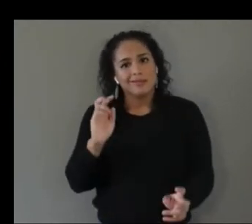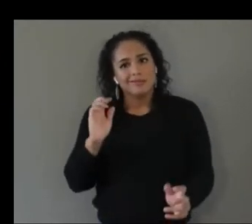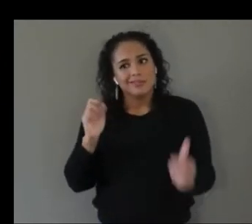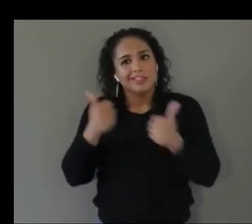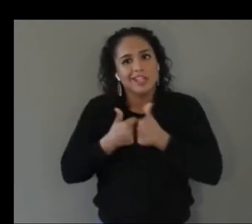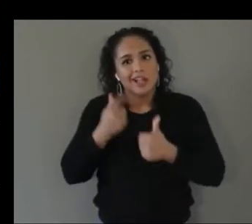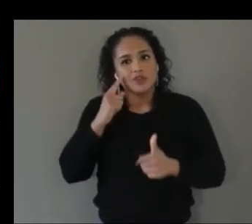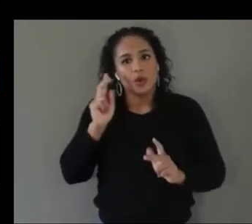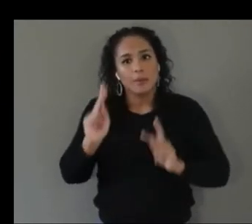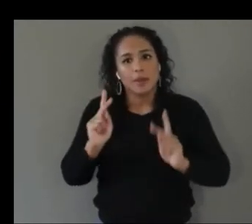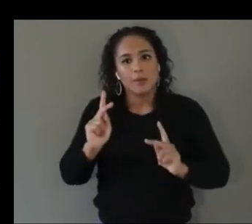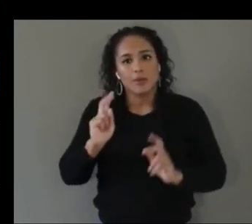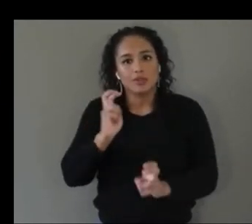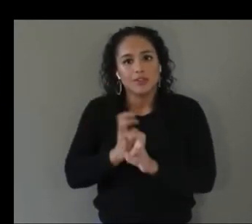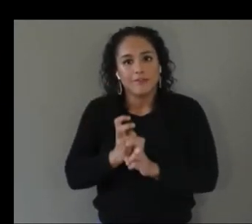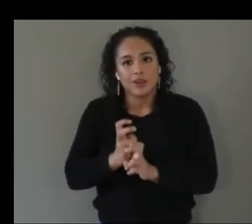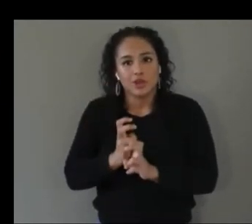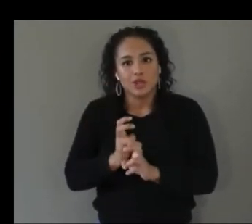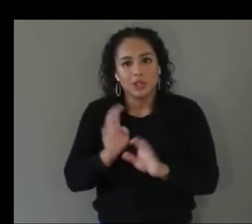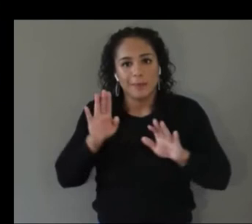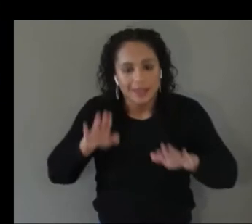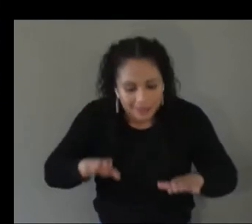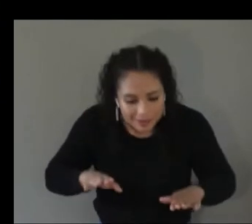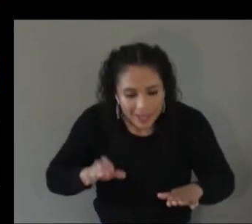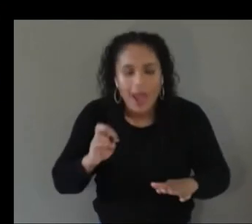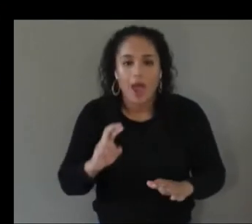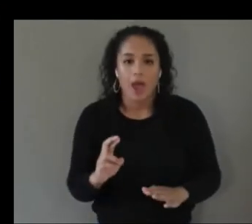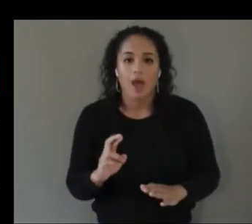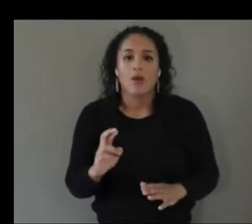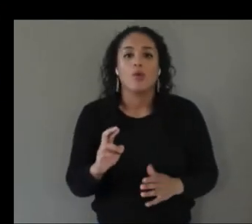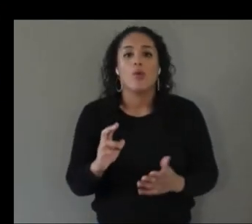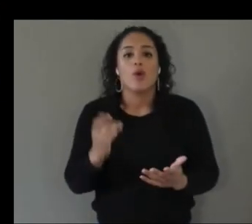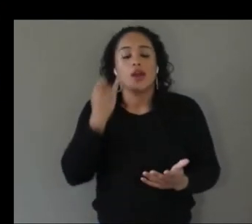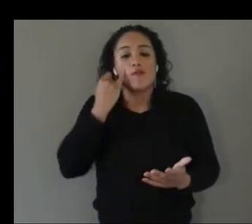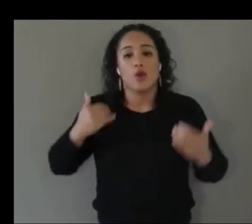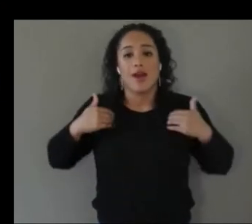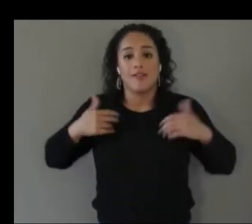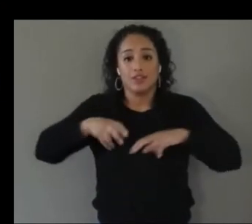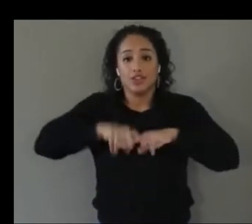a person who's inside of a power chair for example you might have difficulty reaching your arm to the